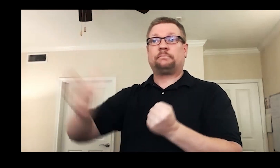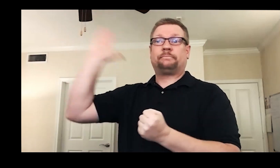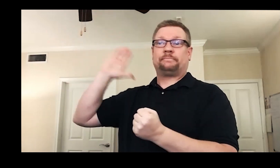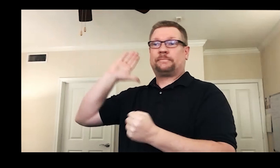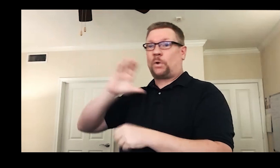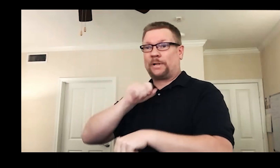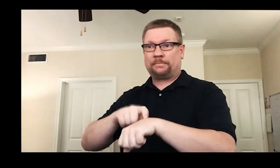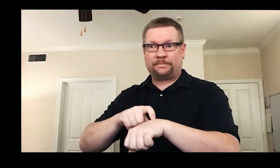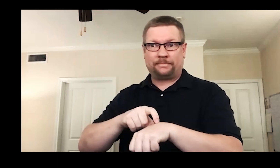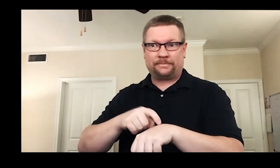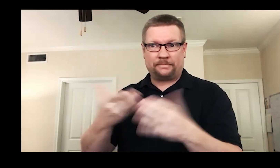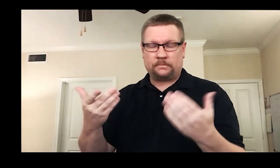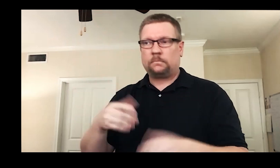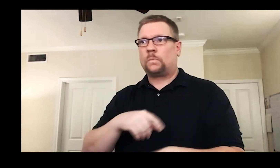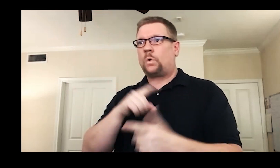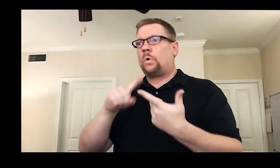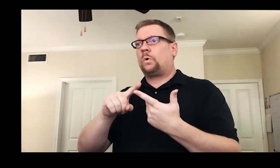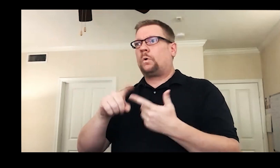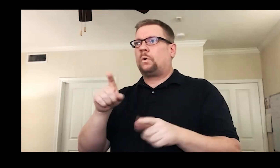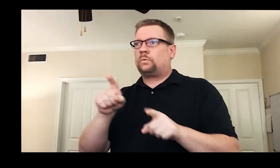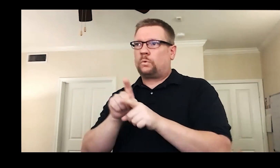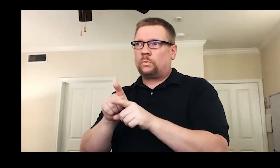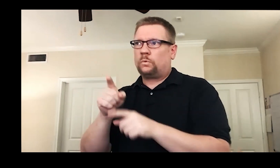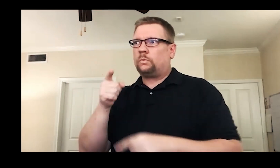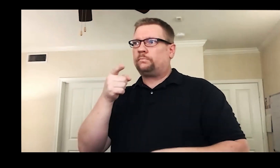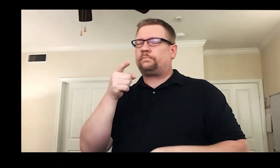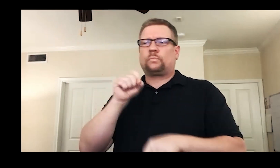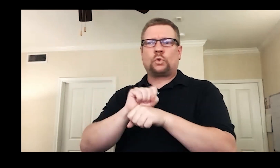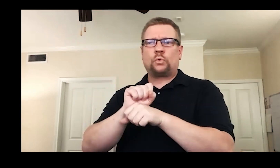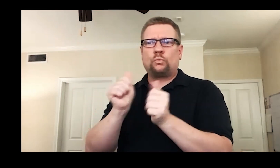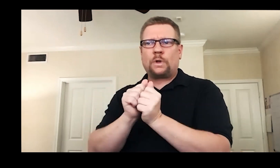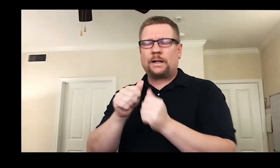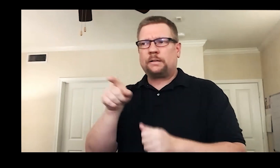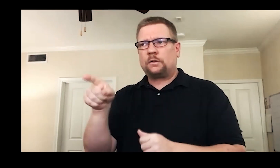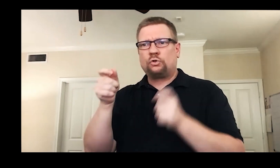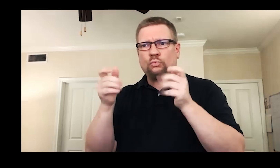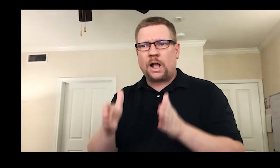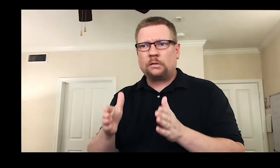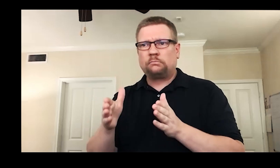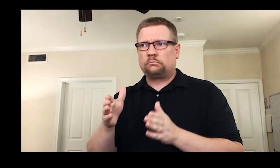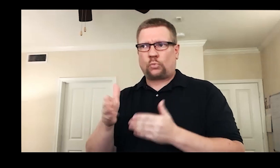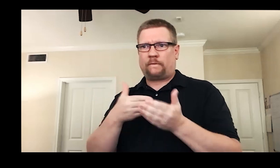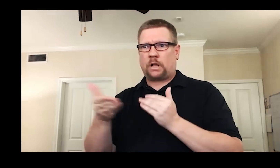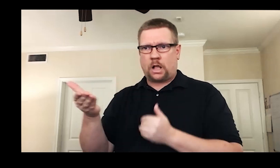was set as the sign for something long ago might have evolved. The DASL will also work alongside